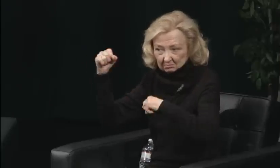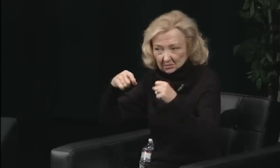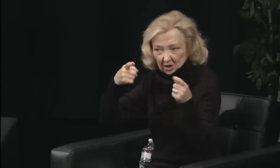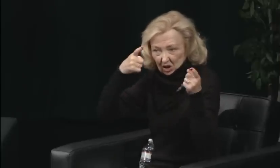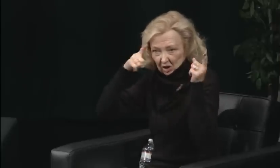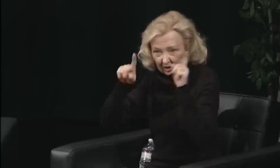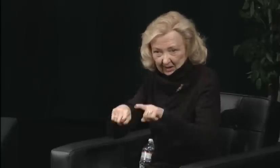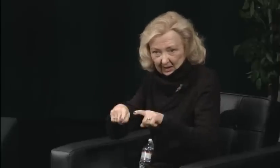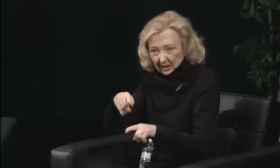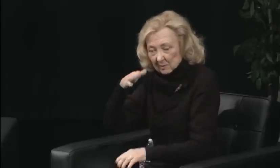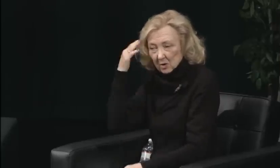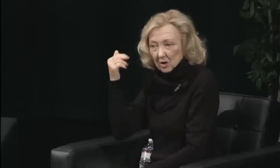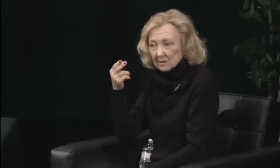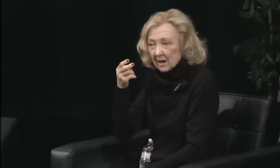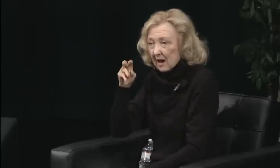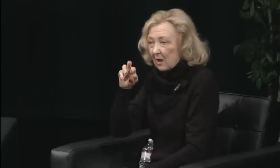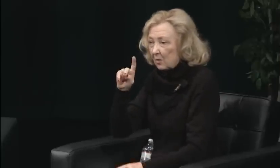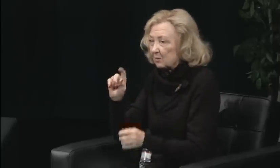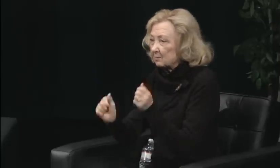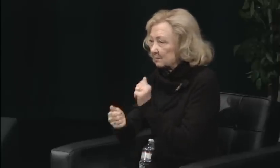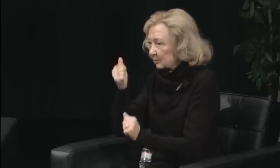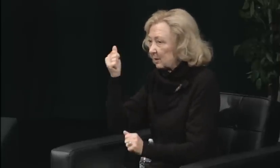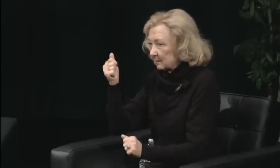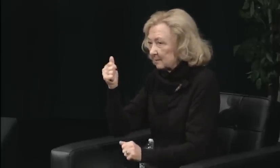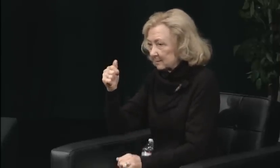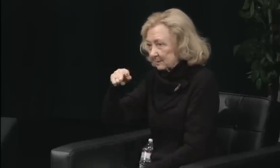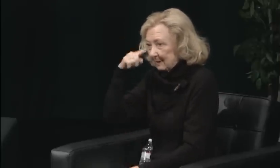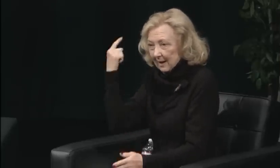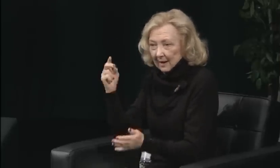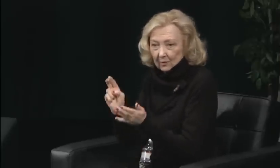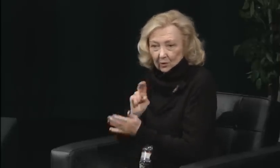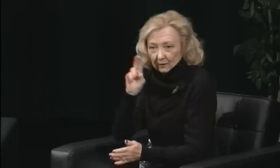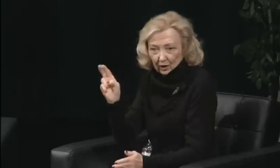and I was earning my doctoral degree at Howard University,